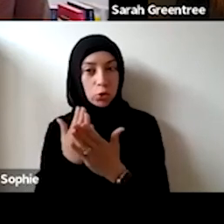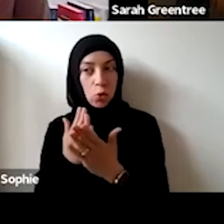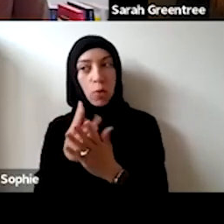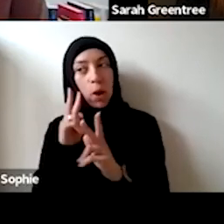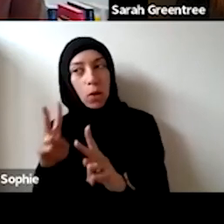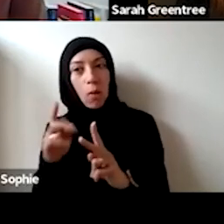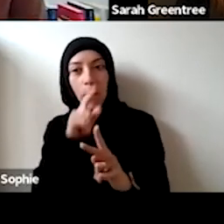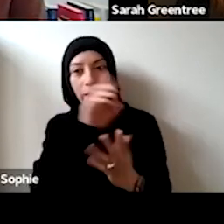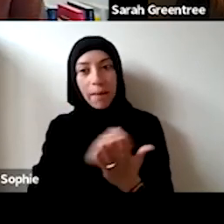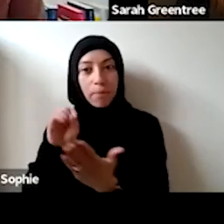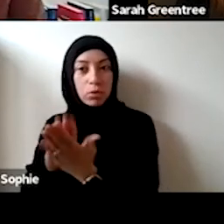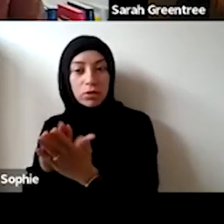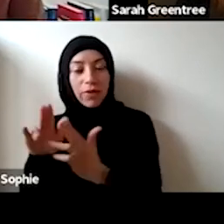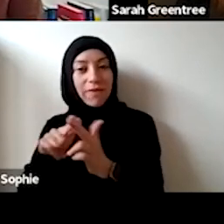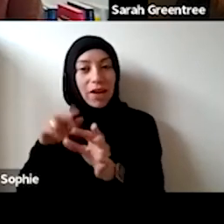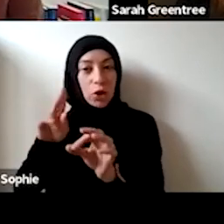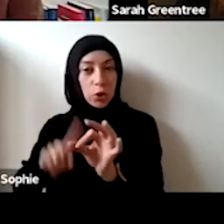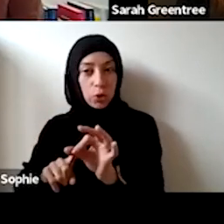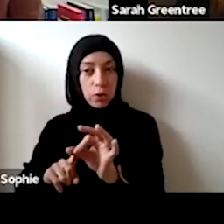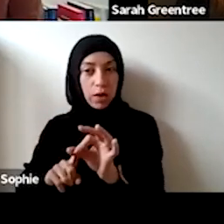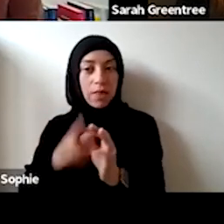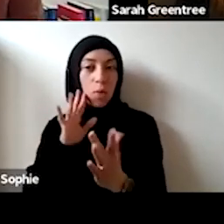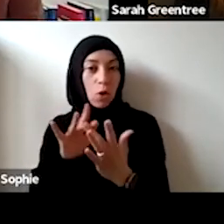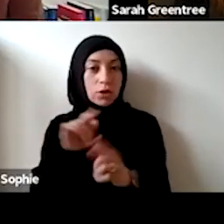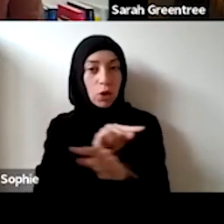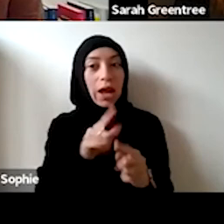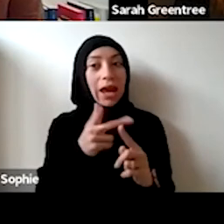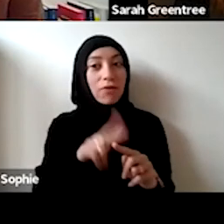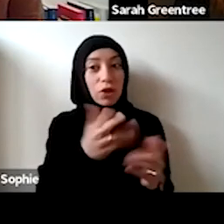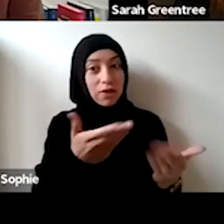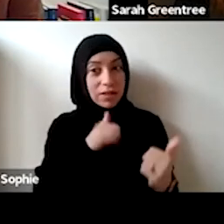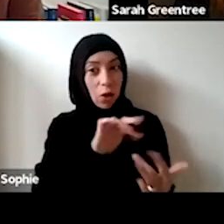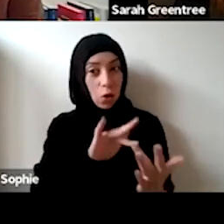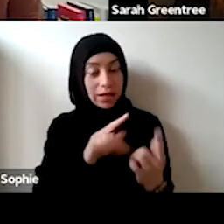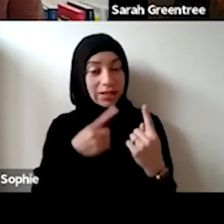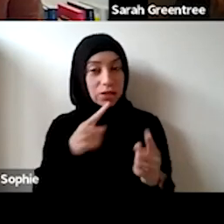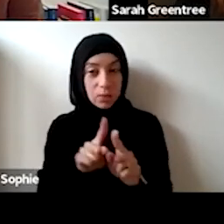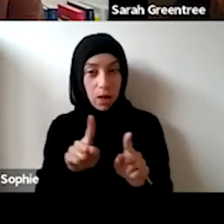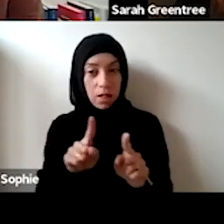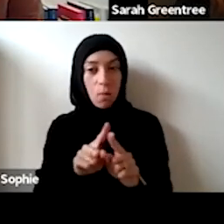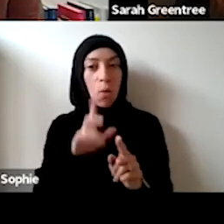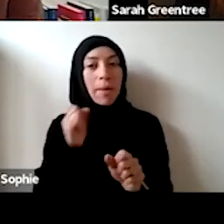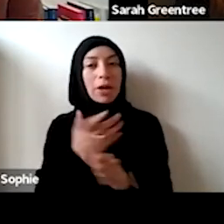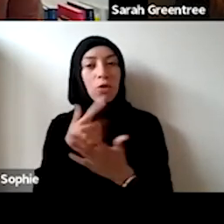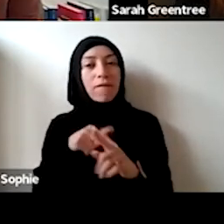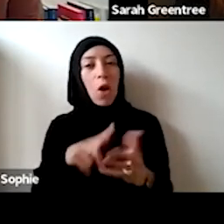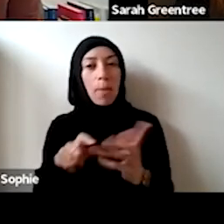try and get back in touch if you've left us with a with with a contact. try and get back in touch if you have left us with a contact, we will try and get back We'll try and get back in touch with you, too, to follow up on the question as well, So I'll just keep working. in touch with you to follow up with the